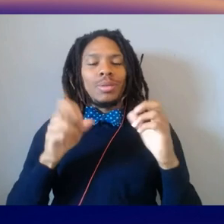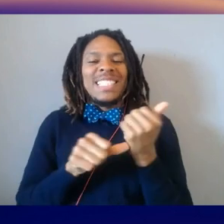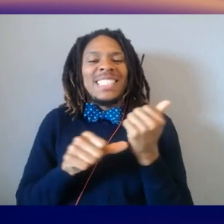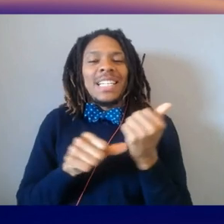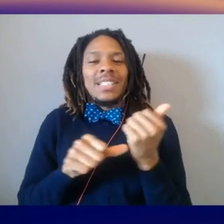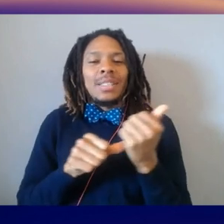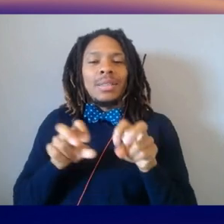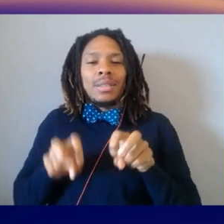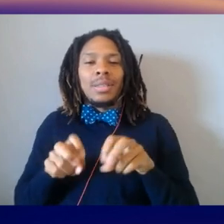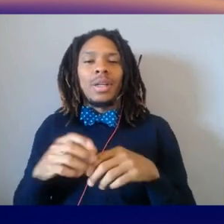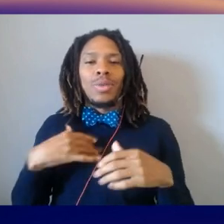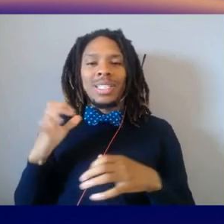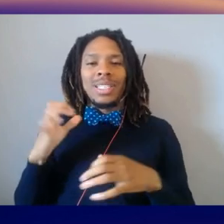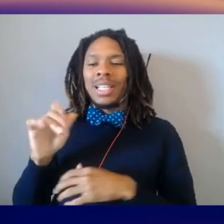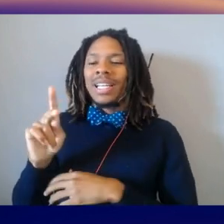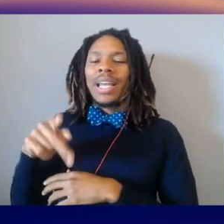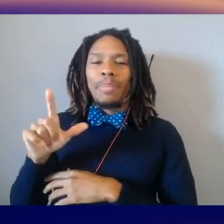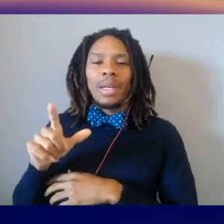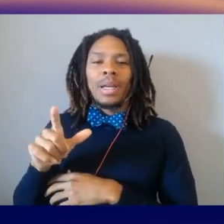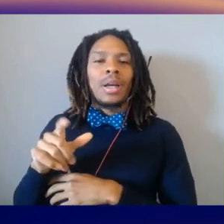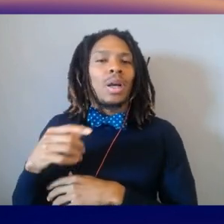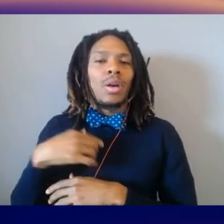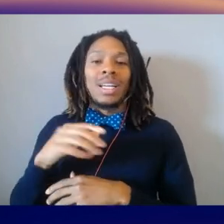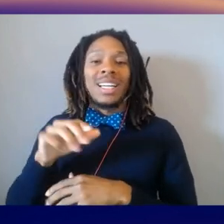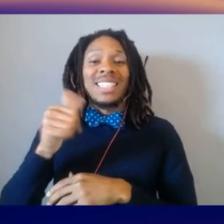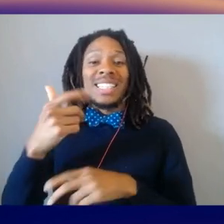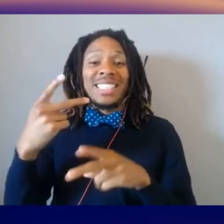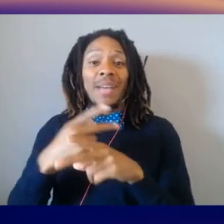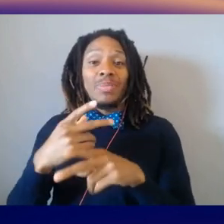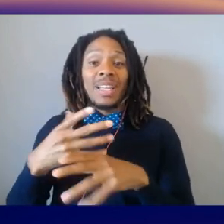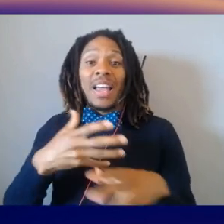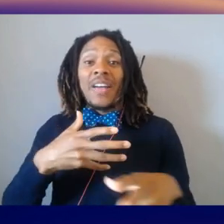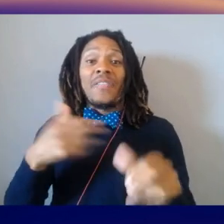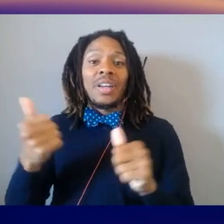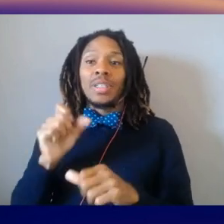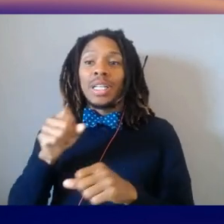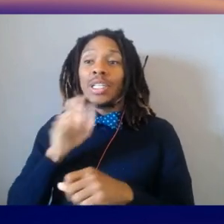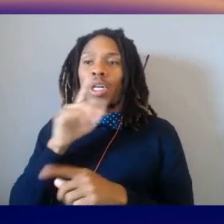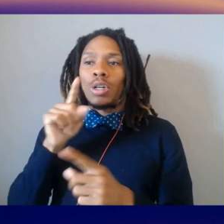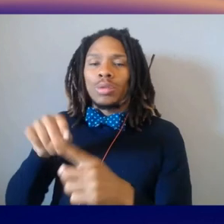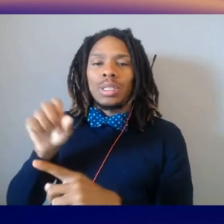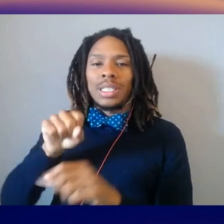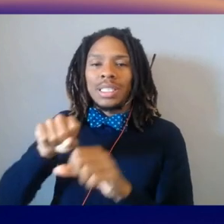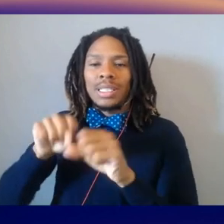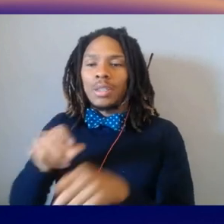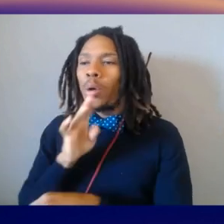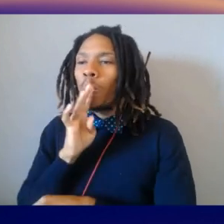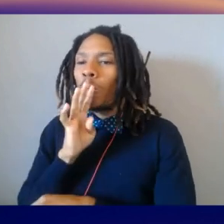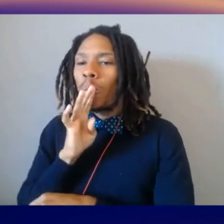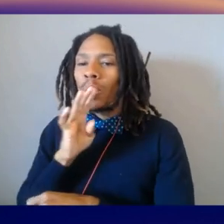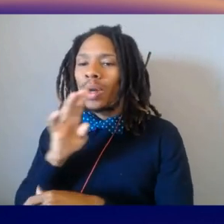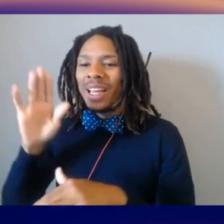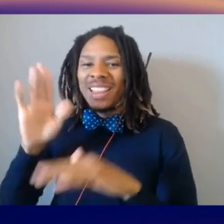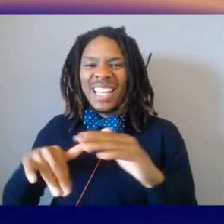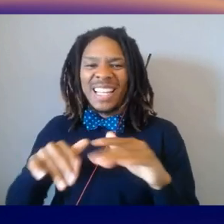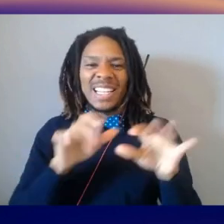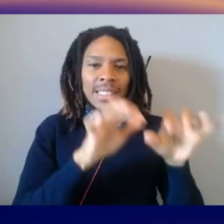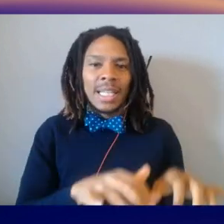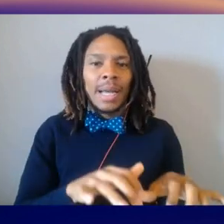and we proved that it was 10 times faster to actually talk to the system than it was to type to the system. For experts.